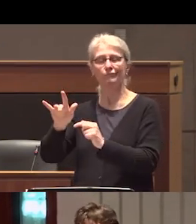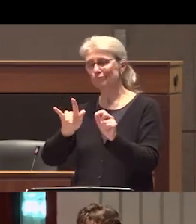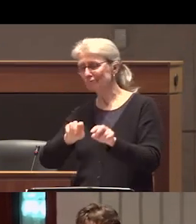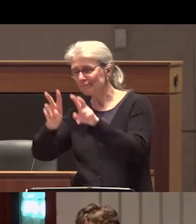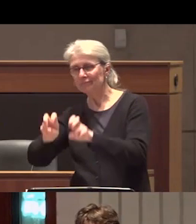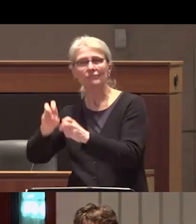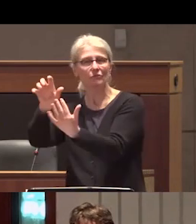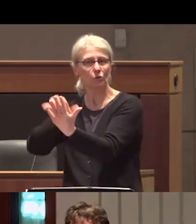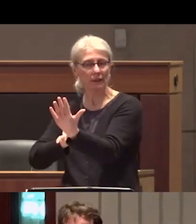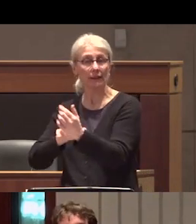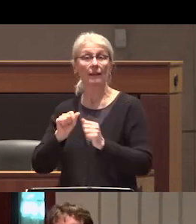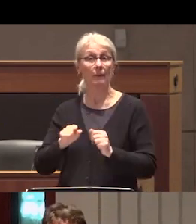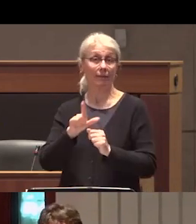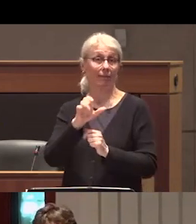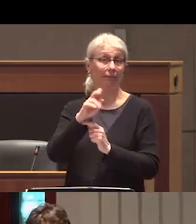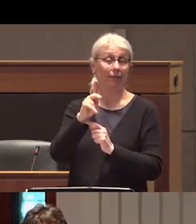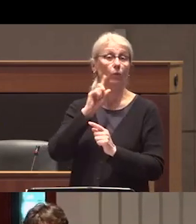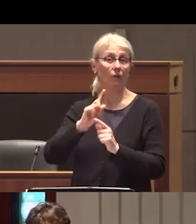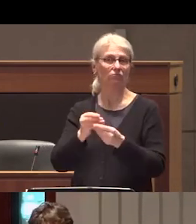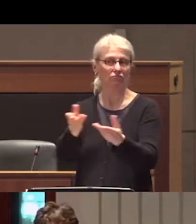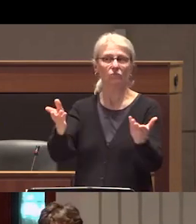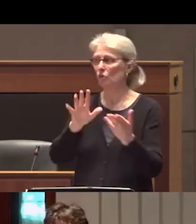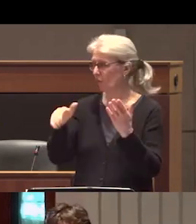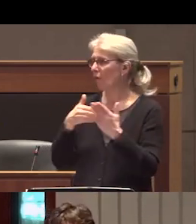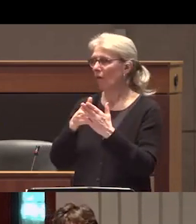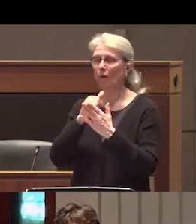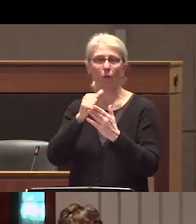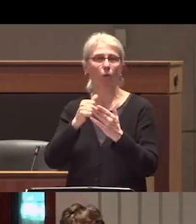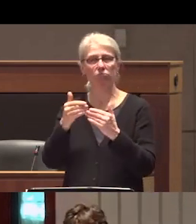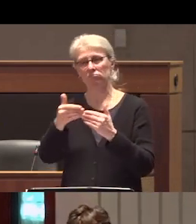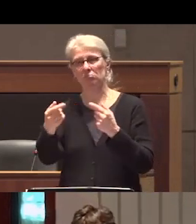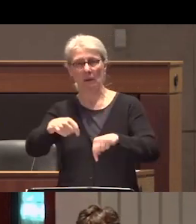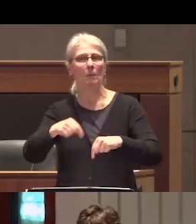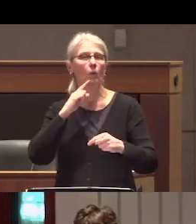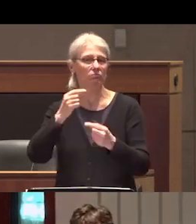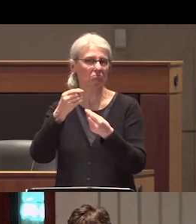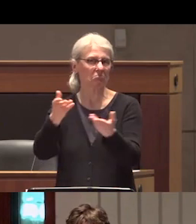transcript and other resources will be sent to All participants in the coming days I'd like